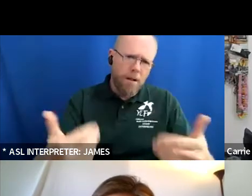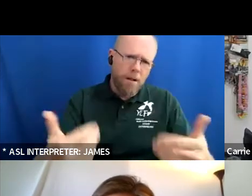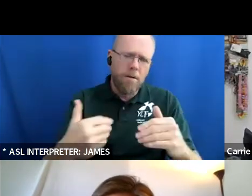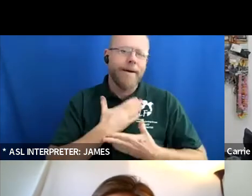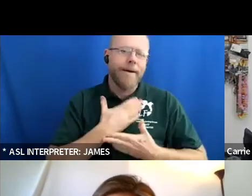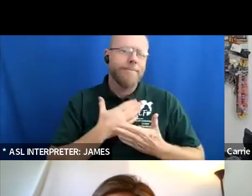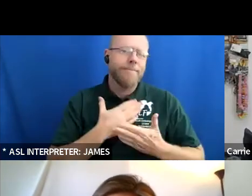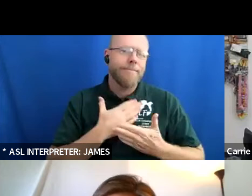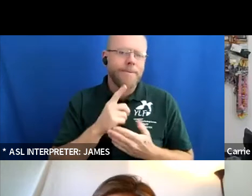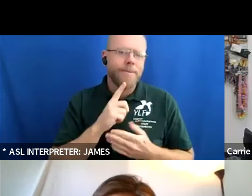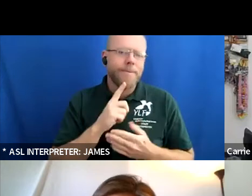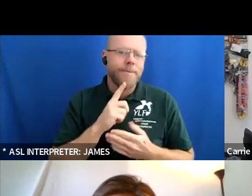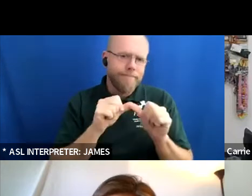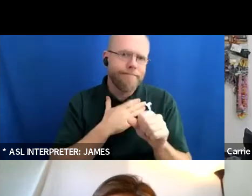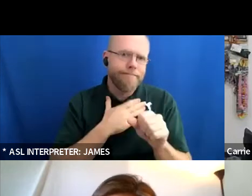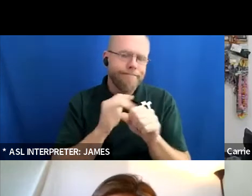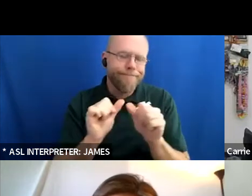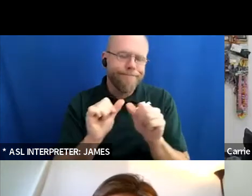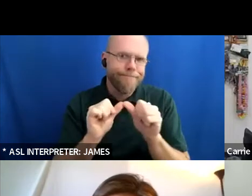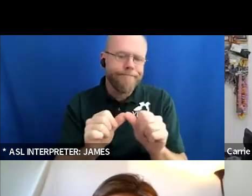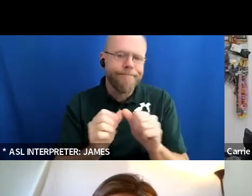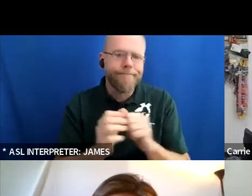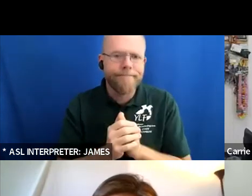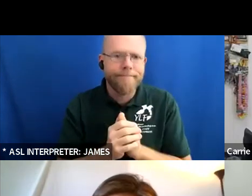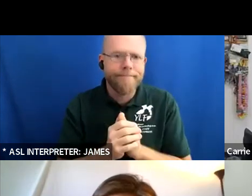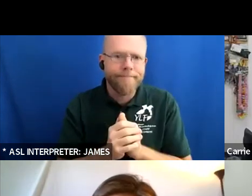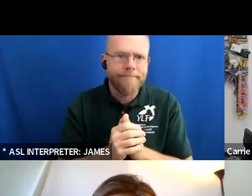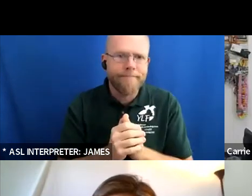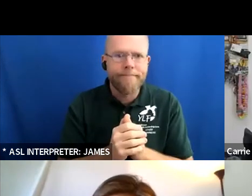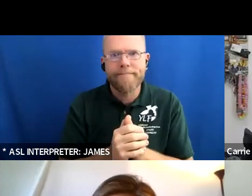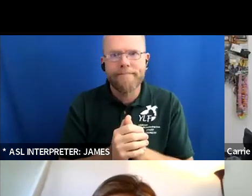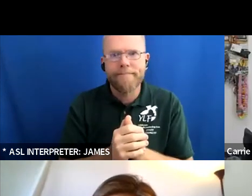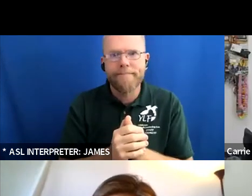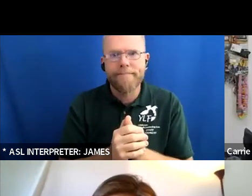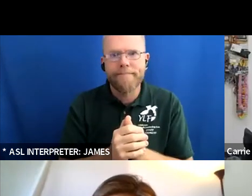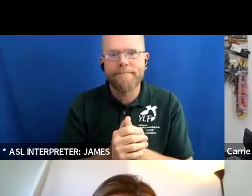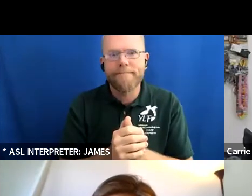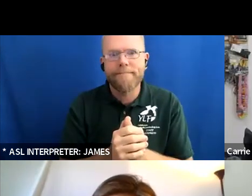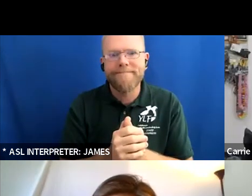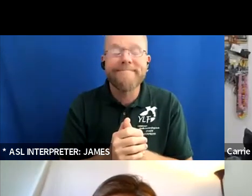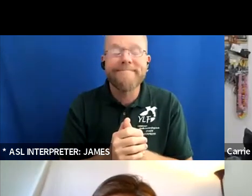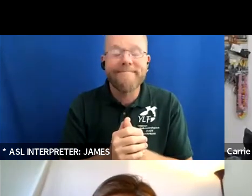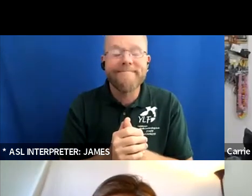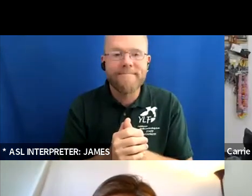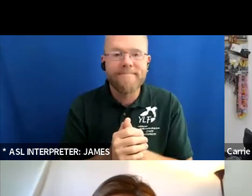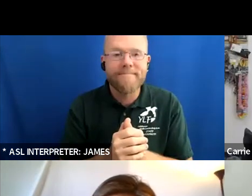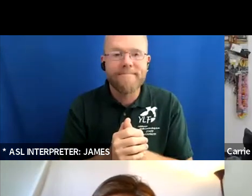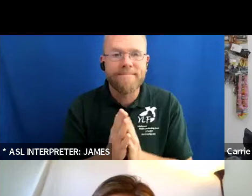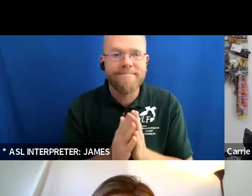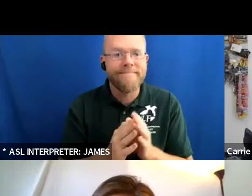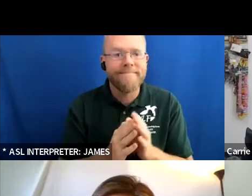continue the work of that that i'm um looking to pursue great thank you isaac